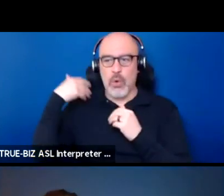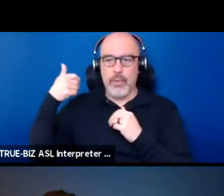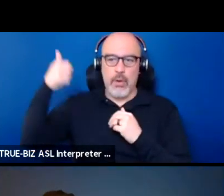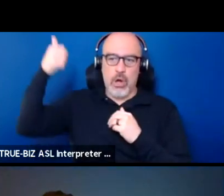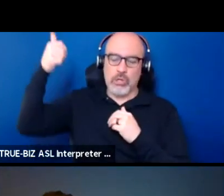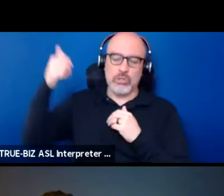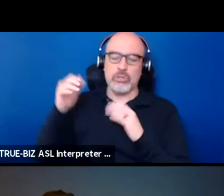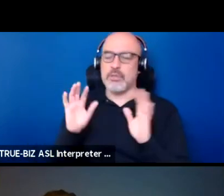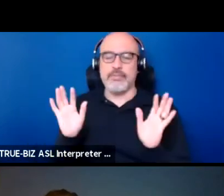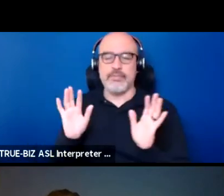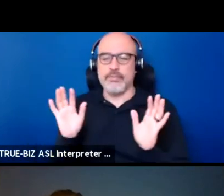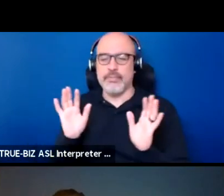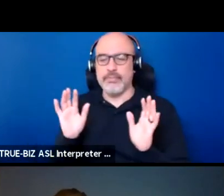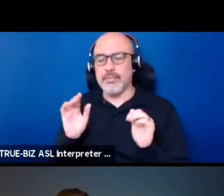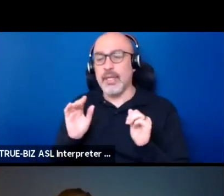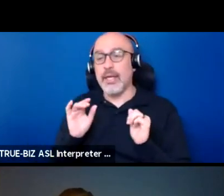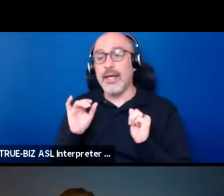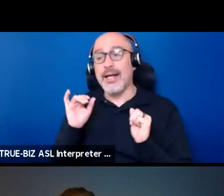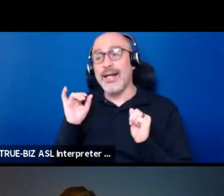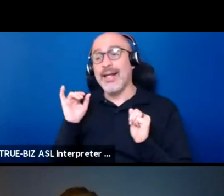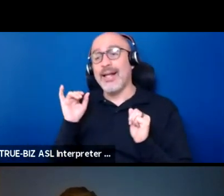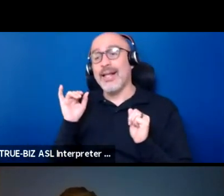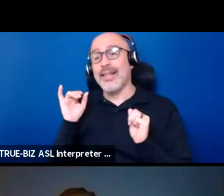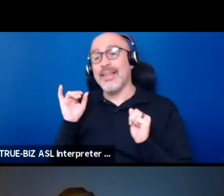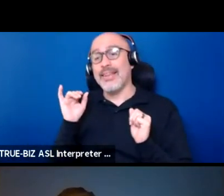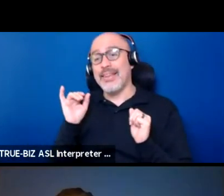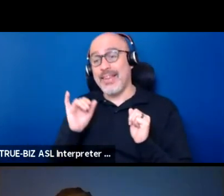that itself is a good antidote